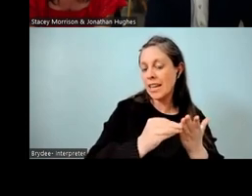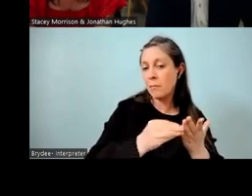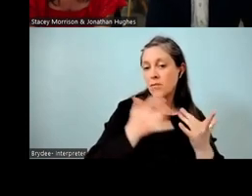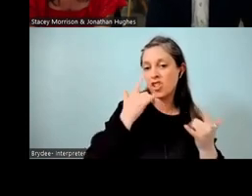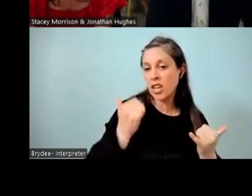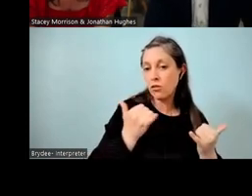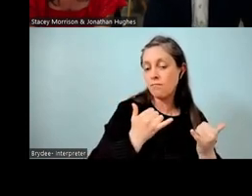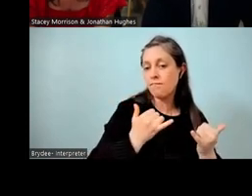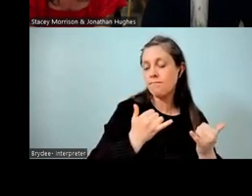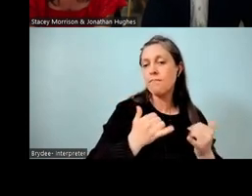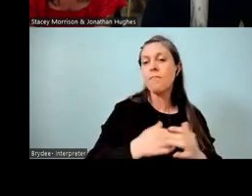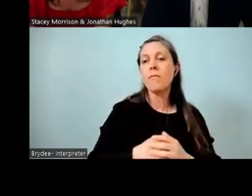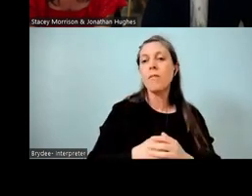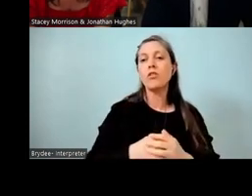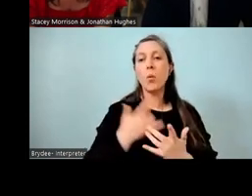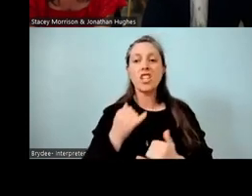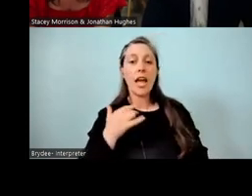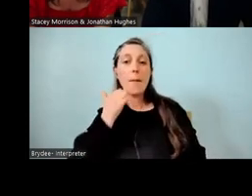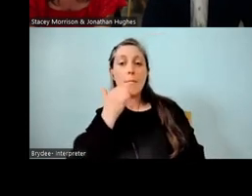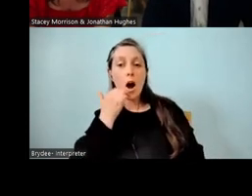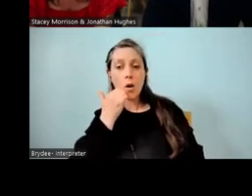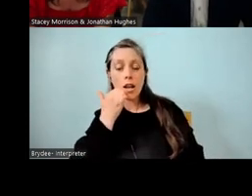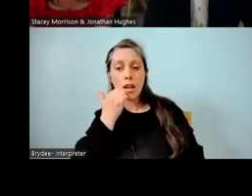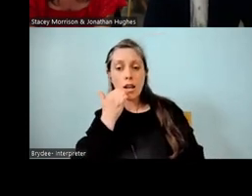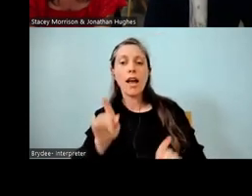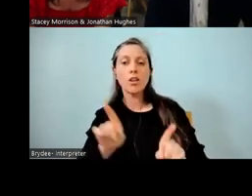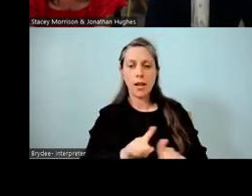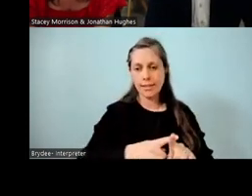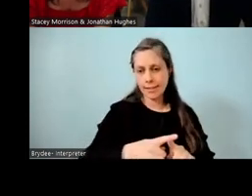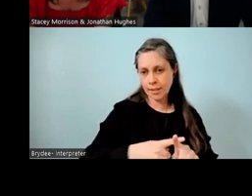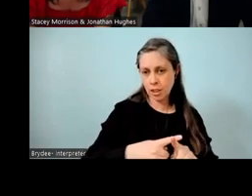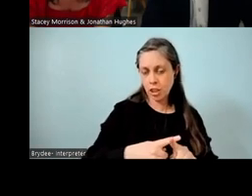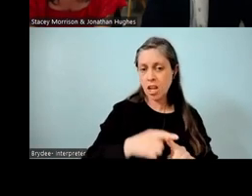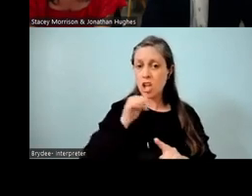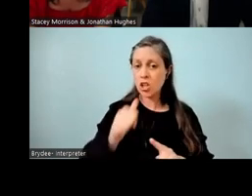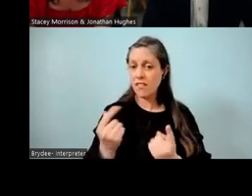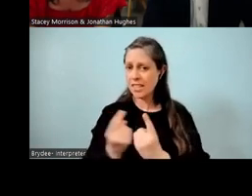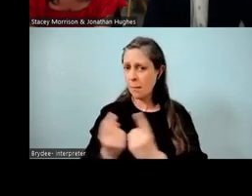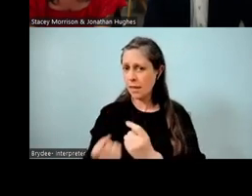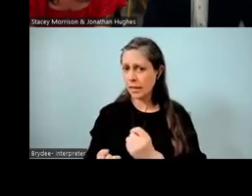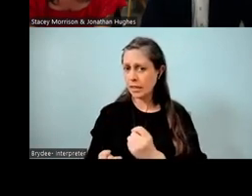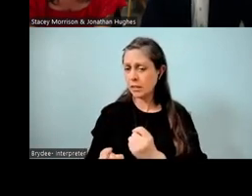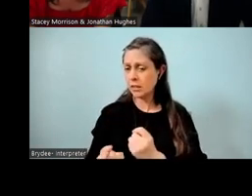obviously in Māori for our rumaki kids as well. So if there's something that in particular is coming up, both good and bad,